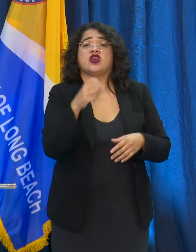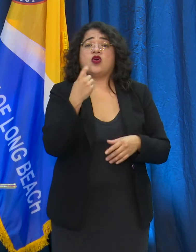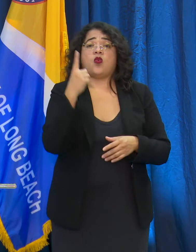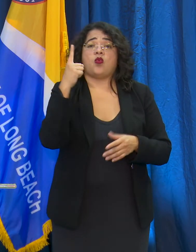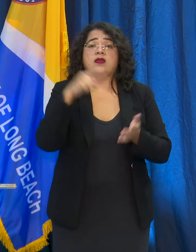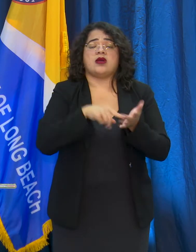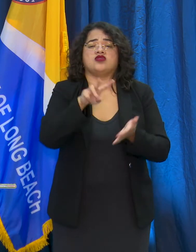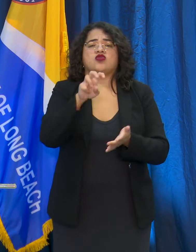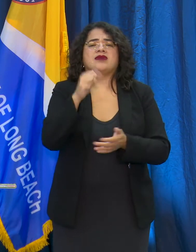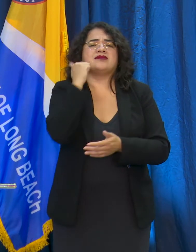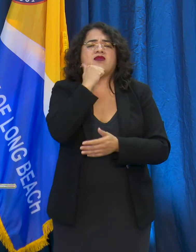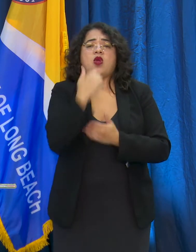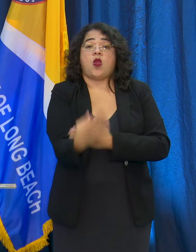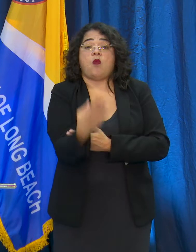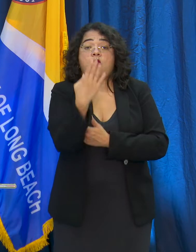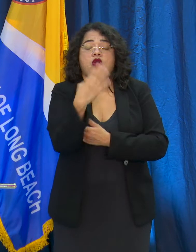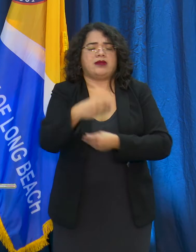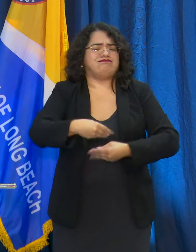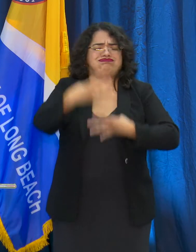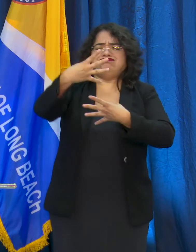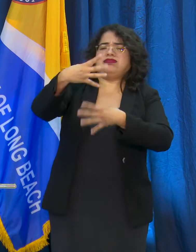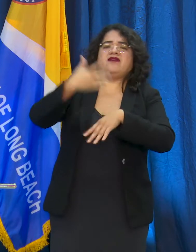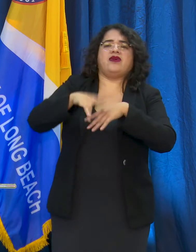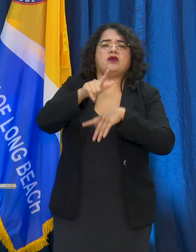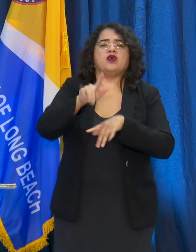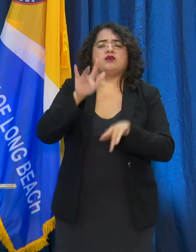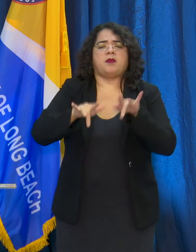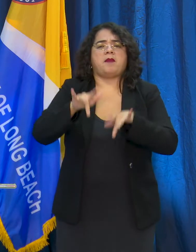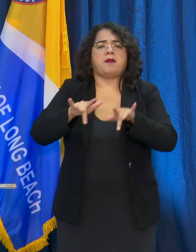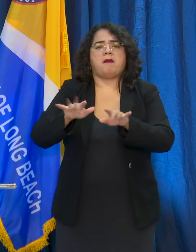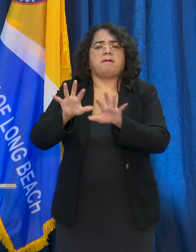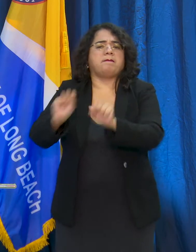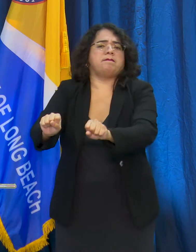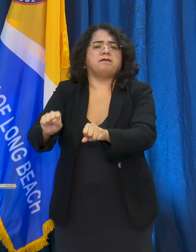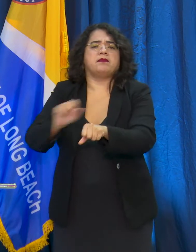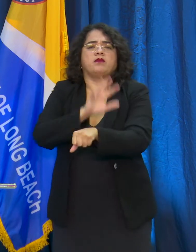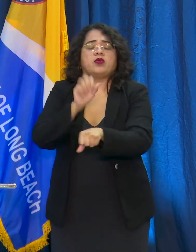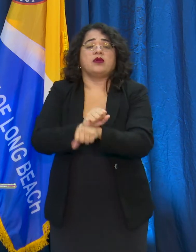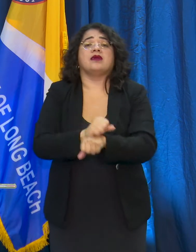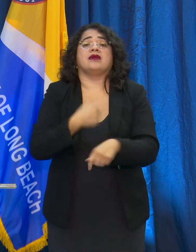each day for the for that time frame. We also have the Rapid Assessment Clinic